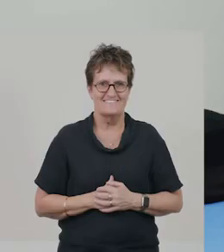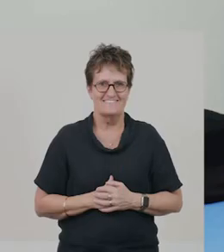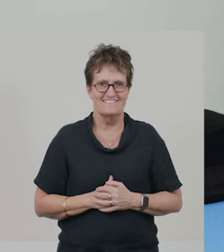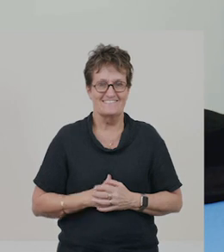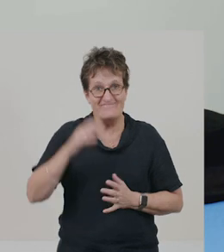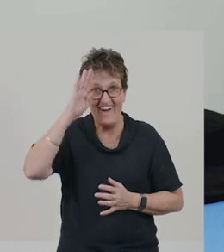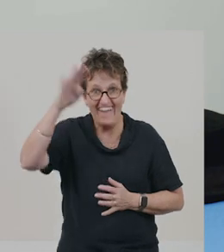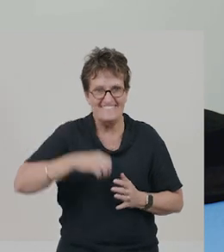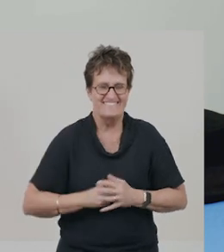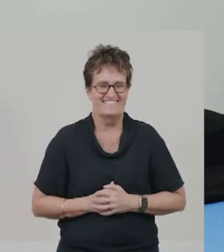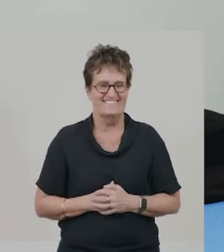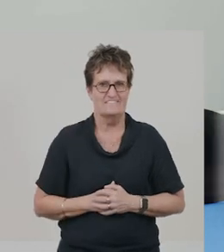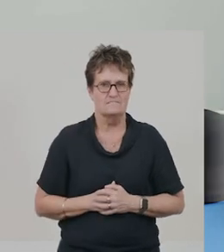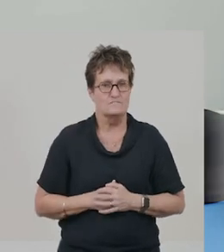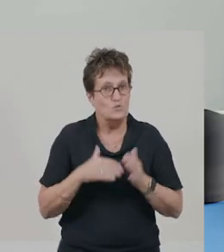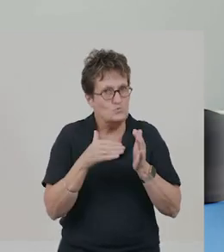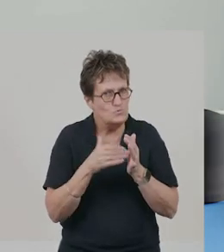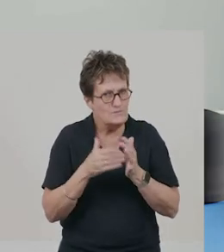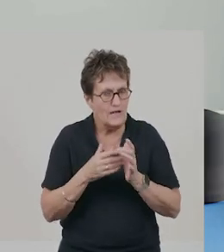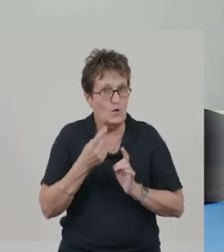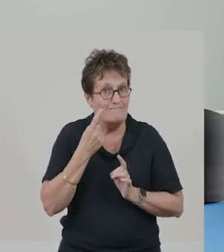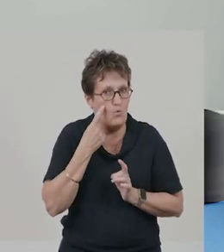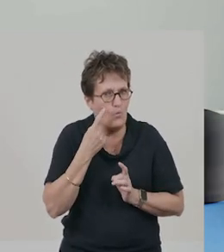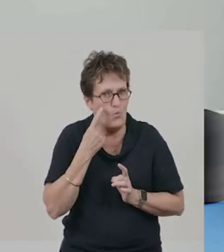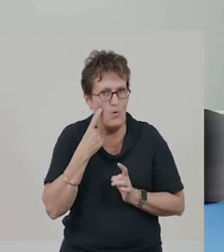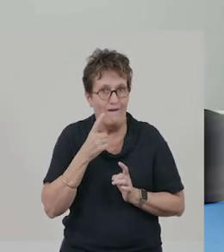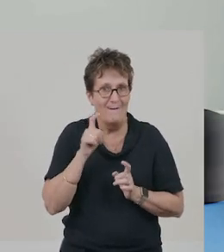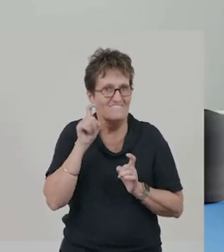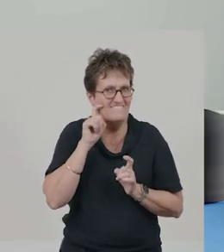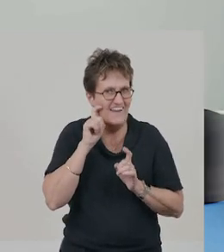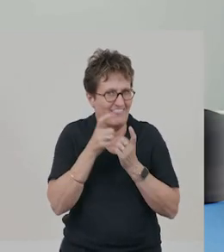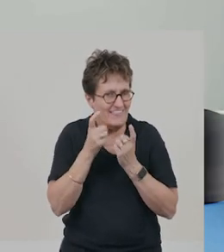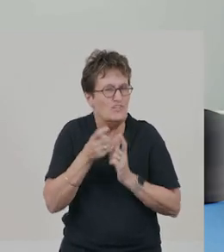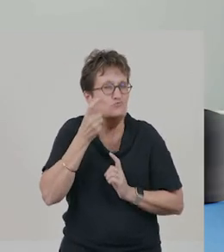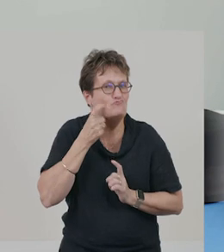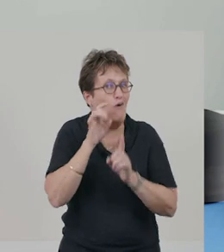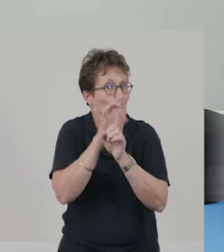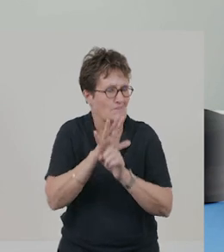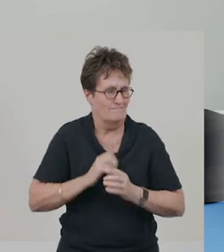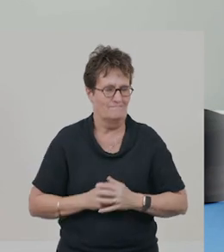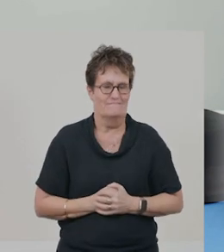Hi. Today, we’re going to show you a fun activity you can try at home.